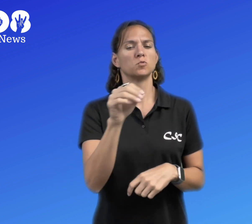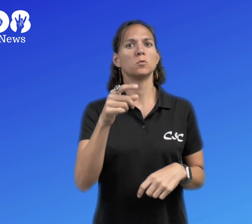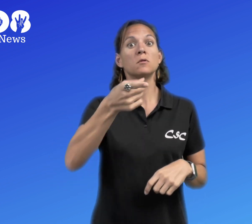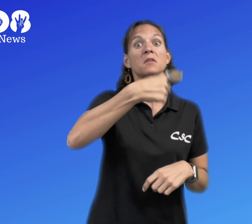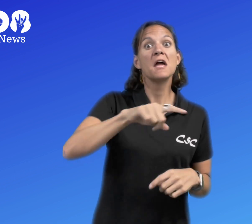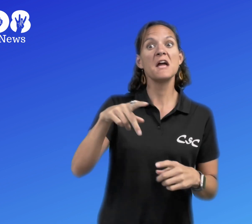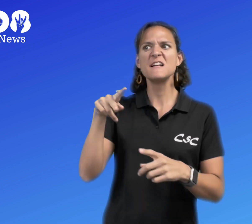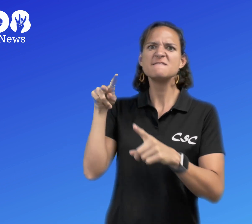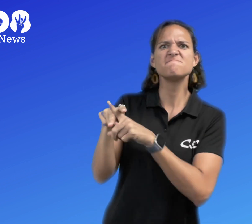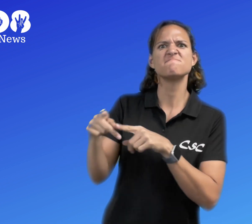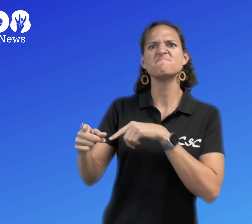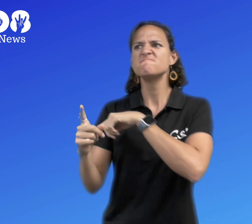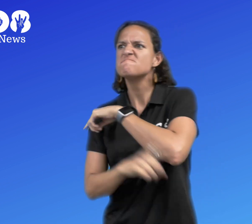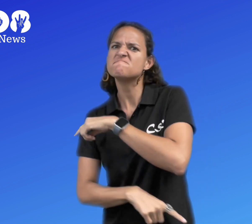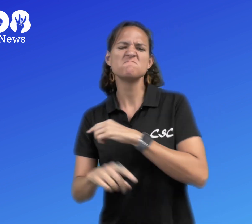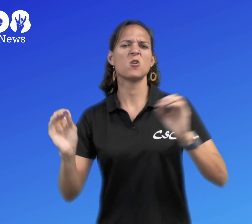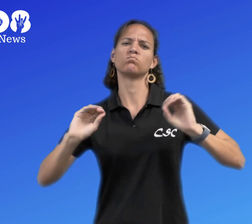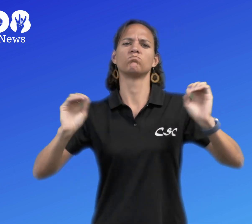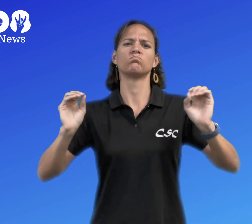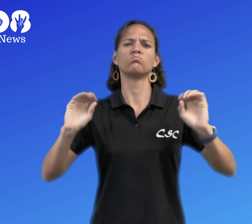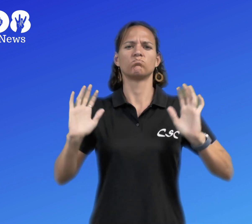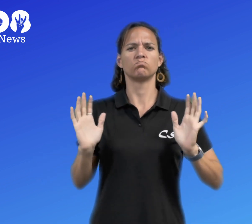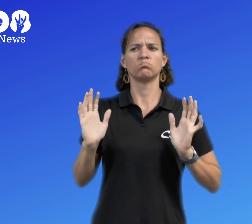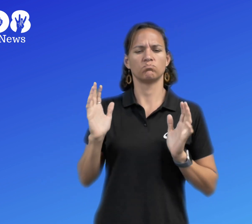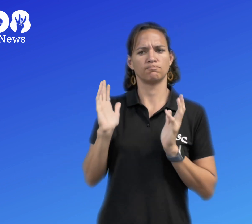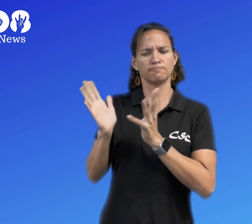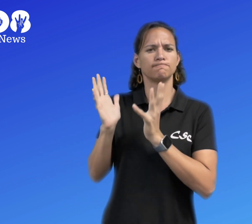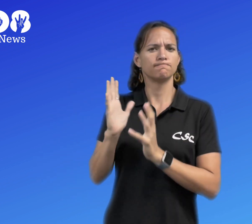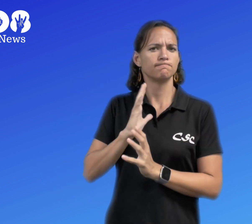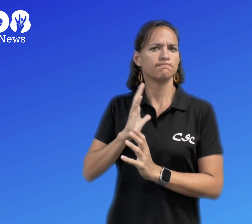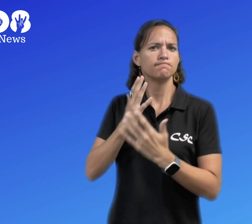When the snake was dropped off at the zoo, it wasn’t euthanized.